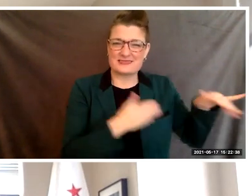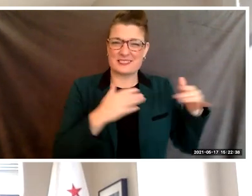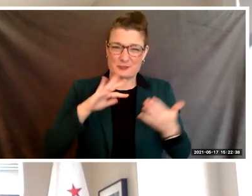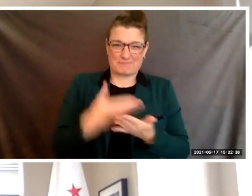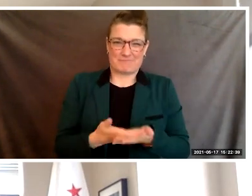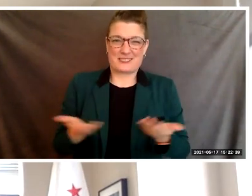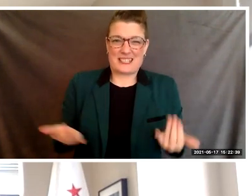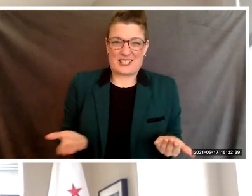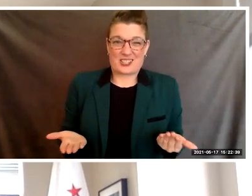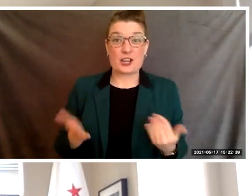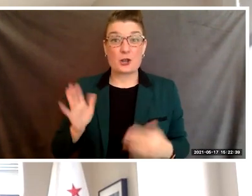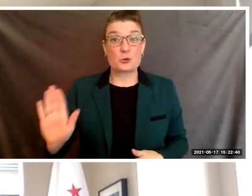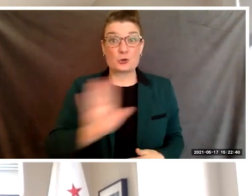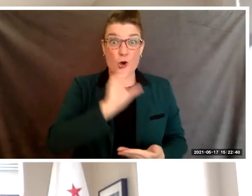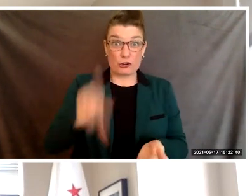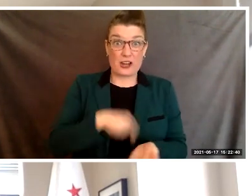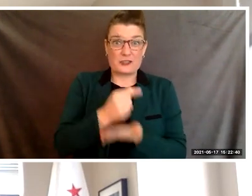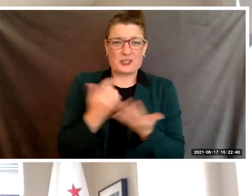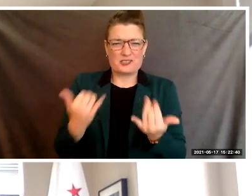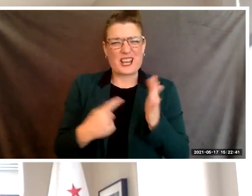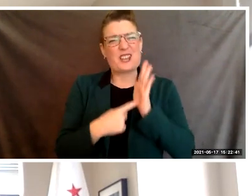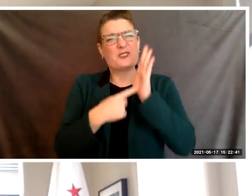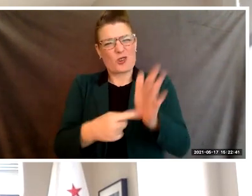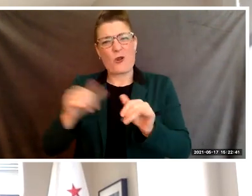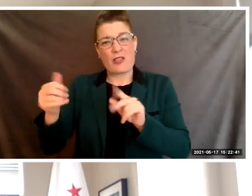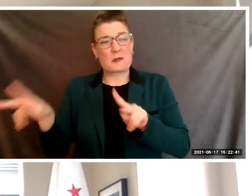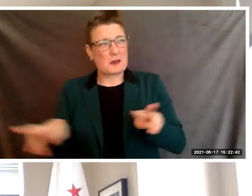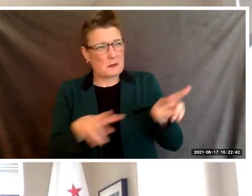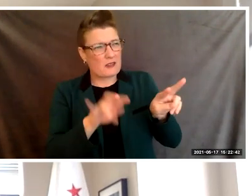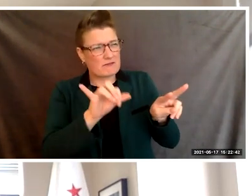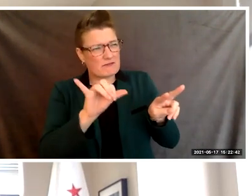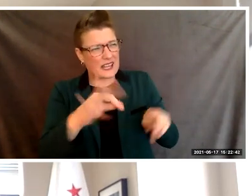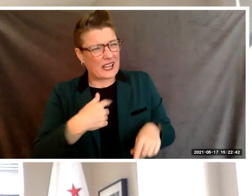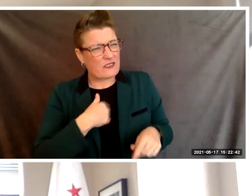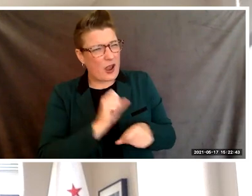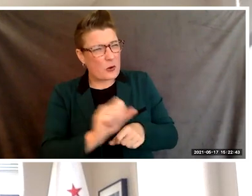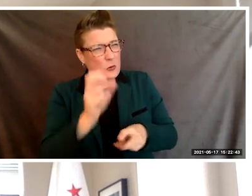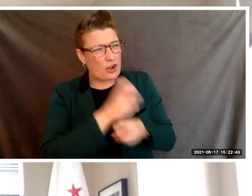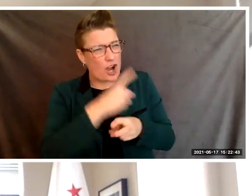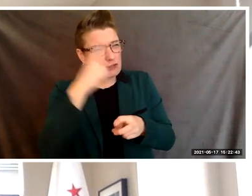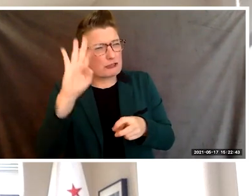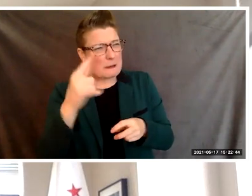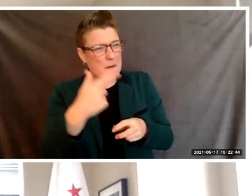for others that if they work hard and dream big, they can accomplish anything.